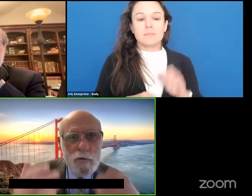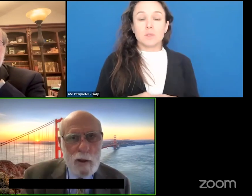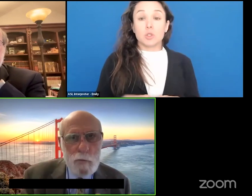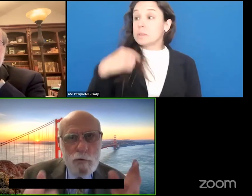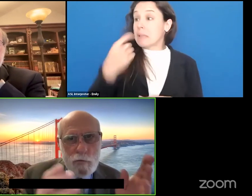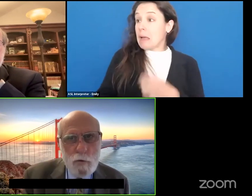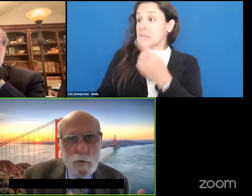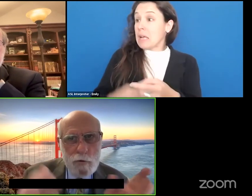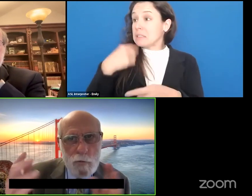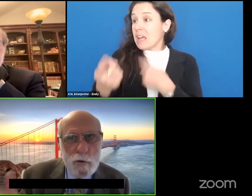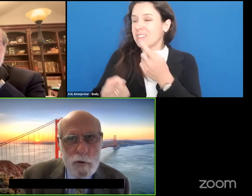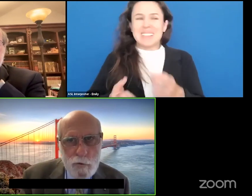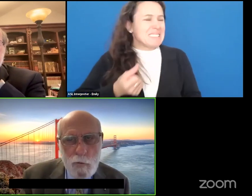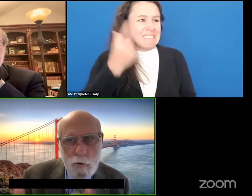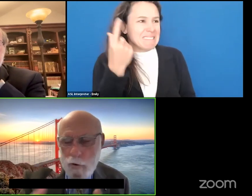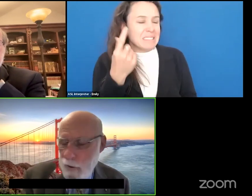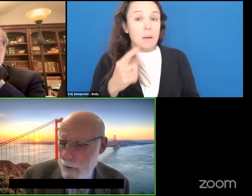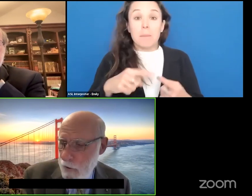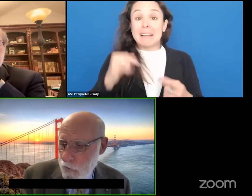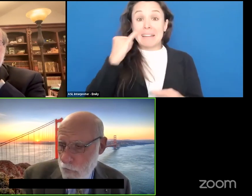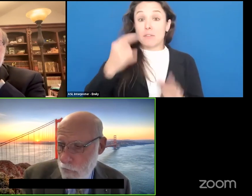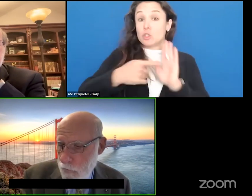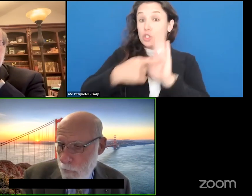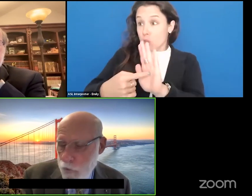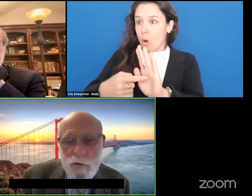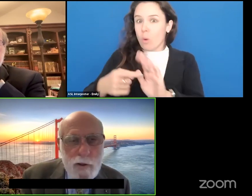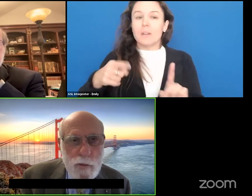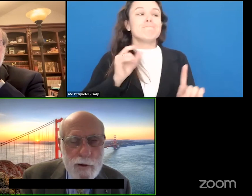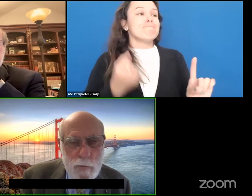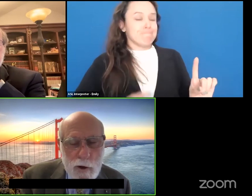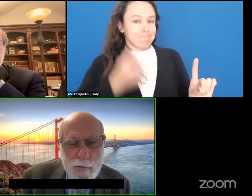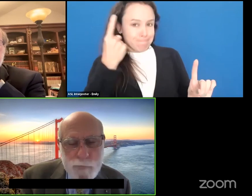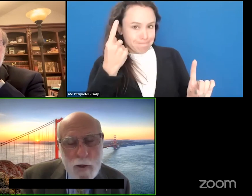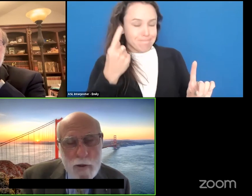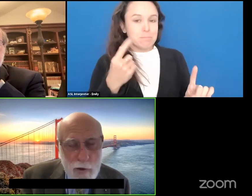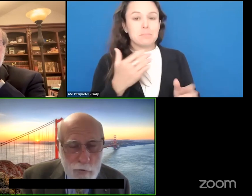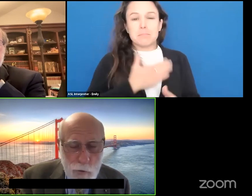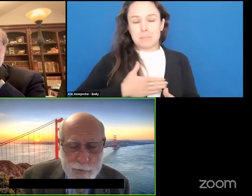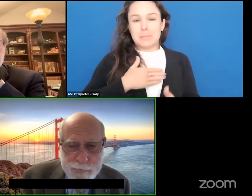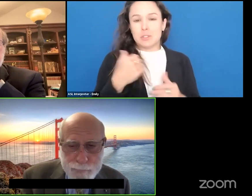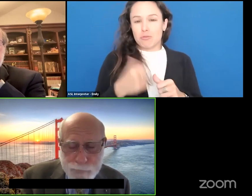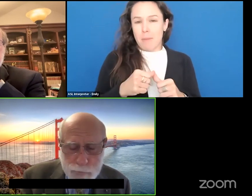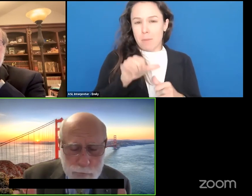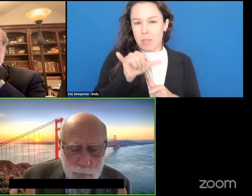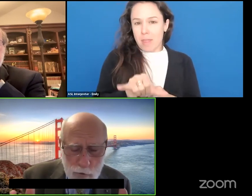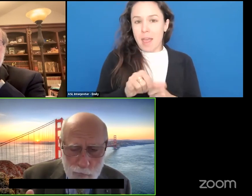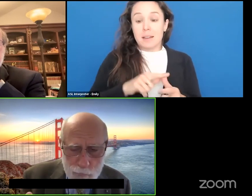examples of what works and what does not work. So please keep that in mind. Last point.